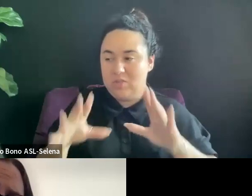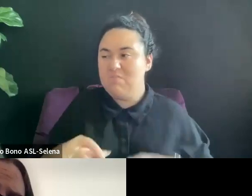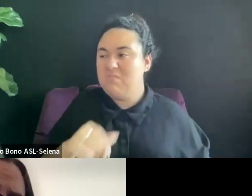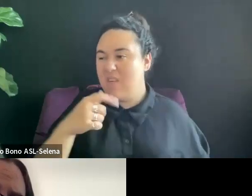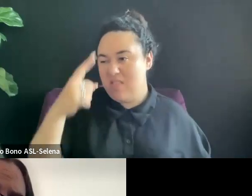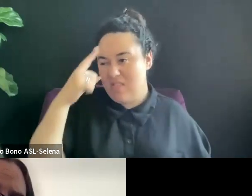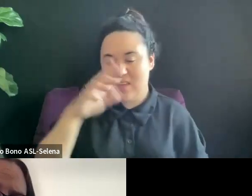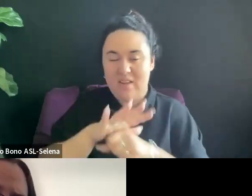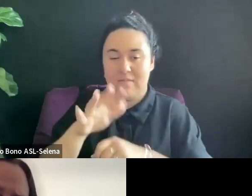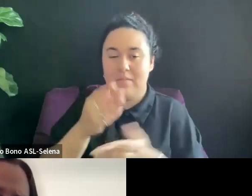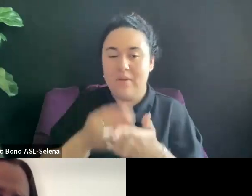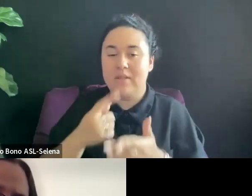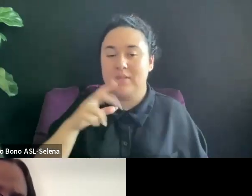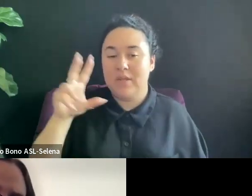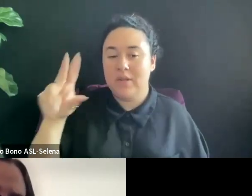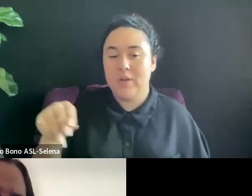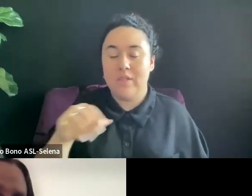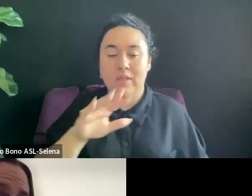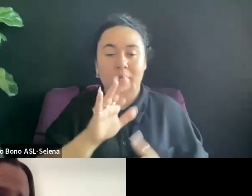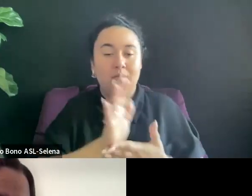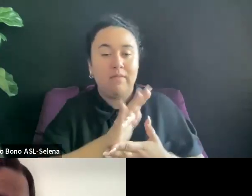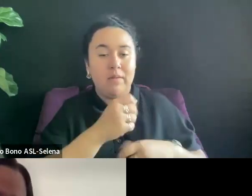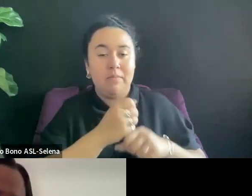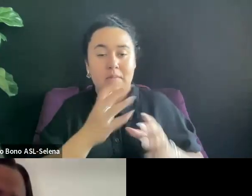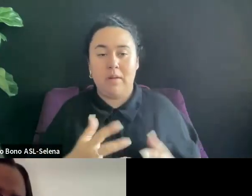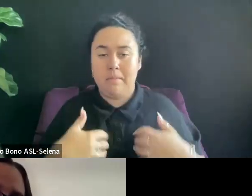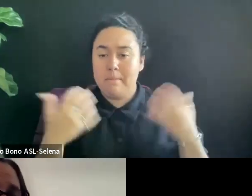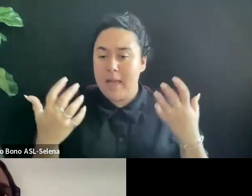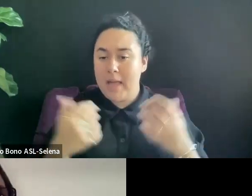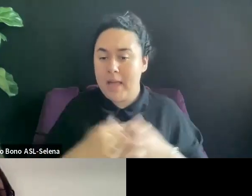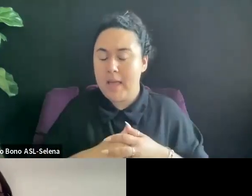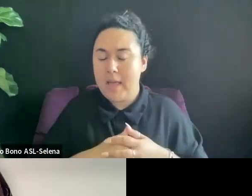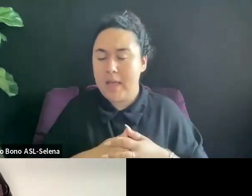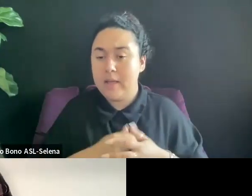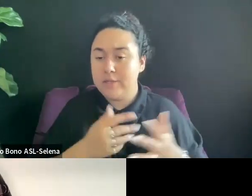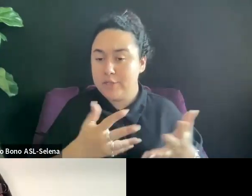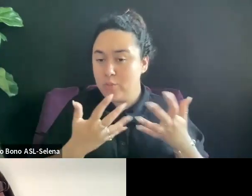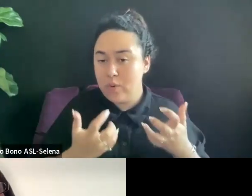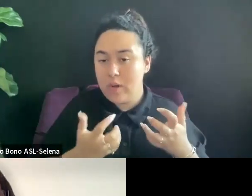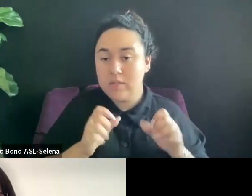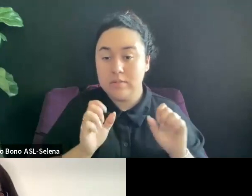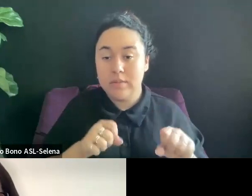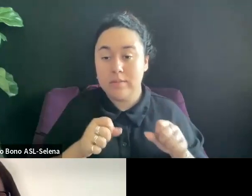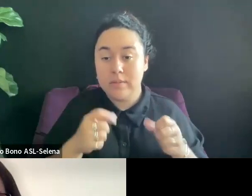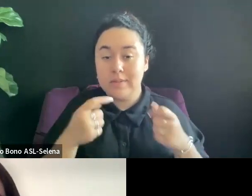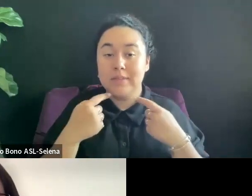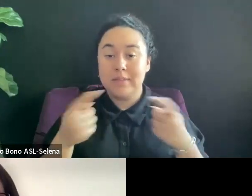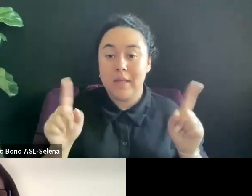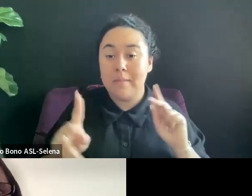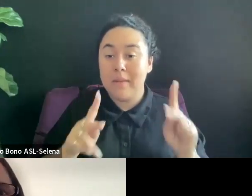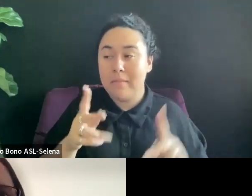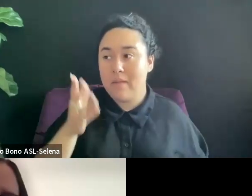SO MY FILMMAKER WAS REALLY ANGRY ABOUT THAT BECAUSE SHE WANTED TO BE ABLE TO TELL PEOPLE IT WAS THERE.